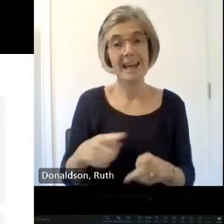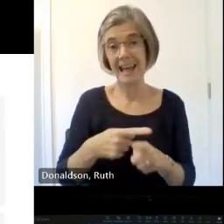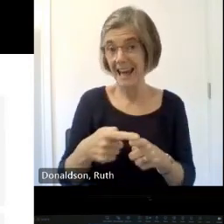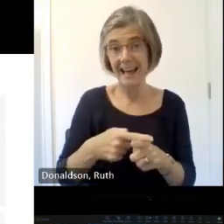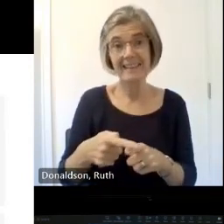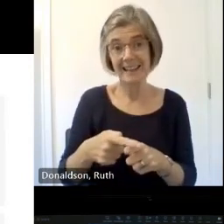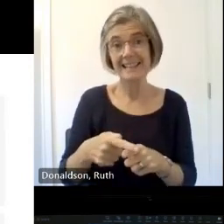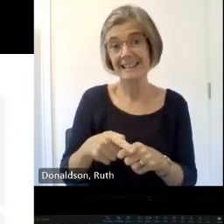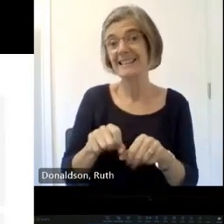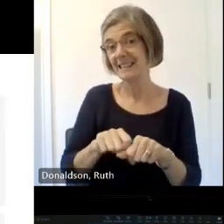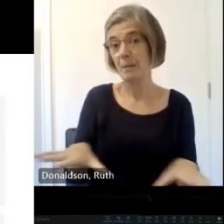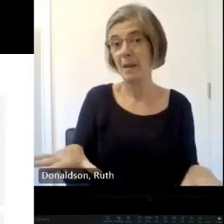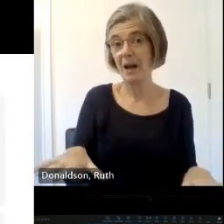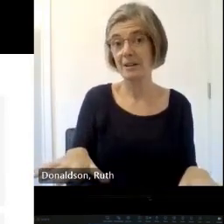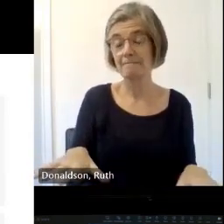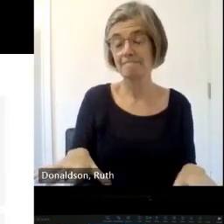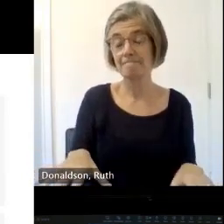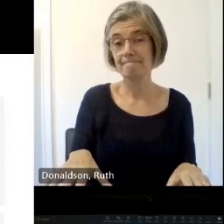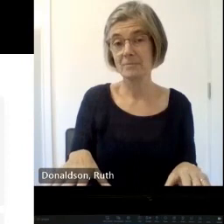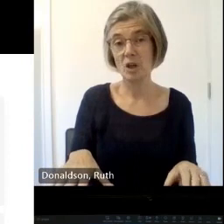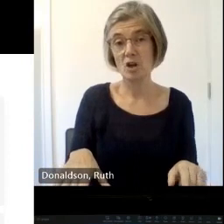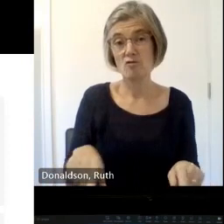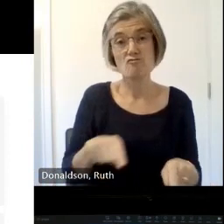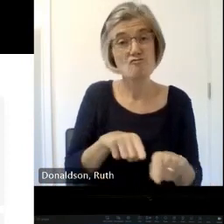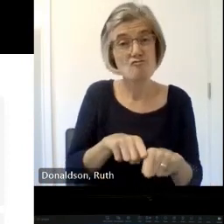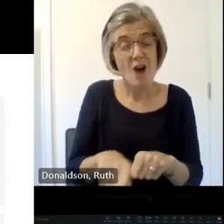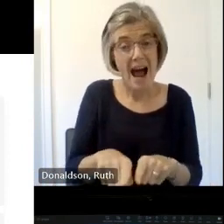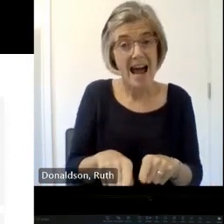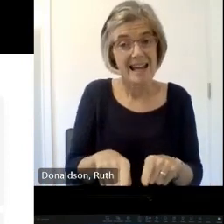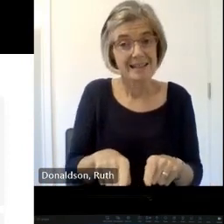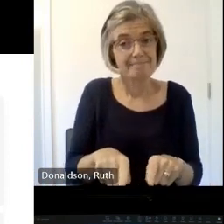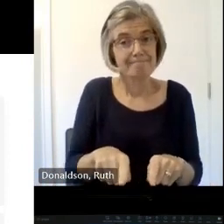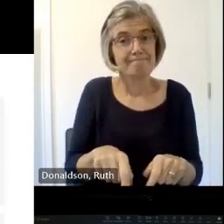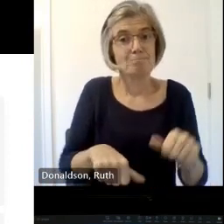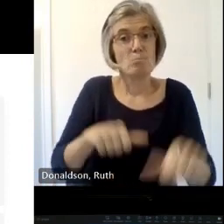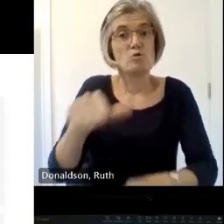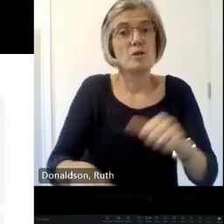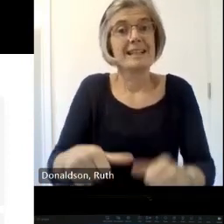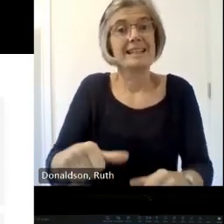desperately trying to reverse this process so it's right across the board these Rel I mean